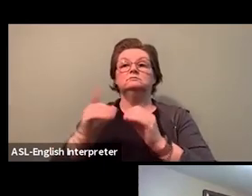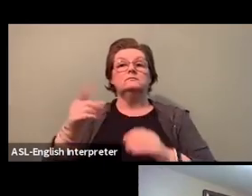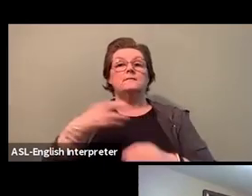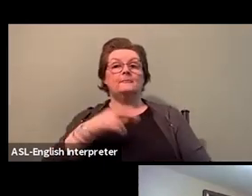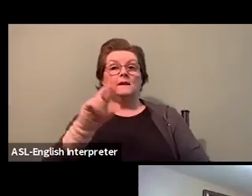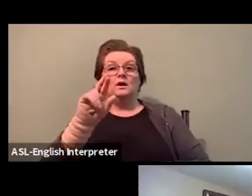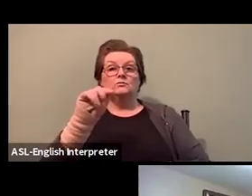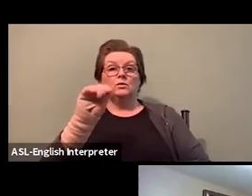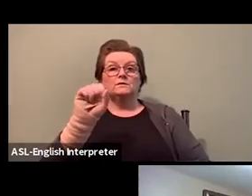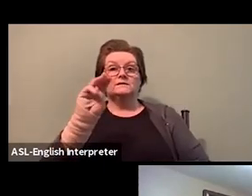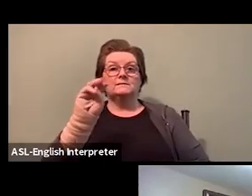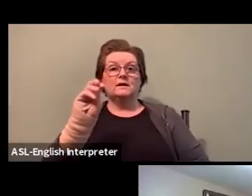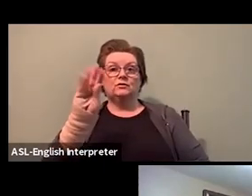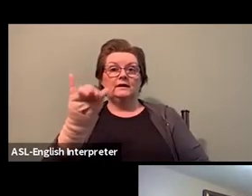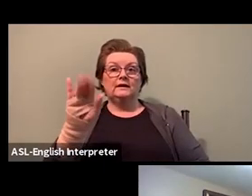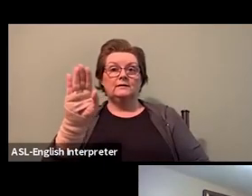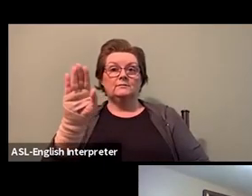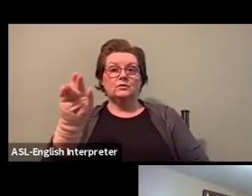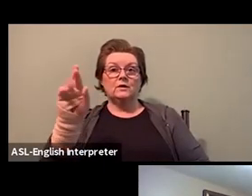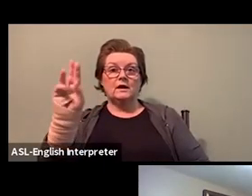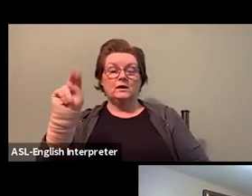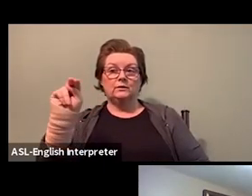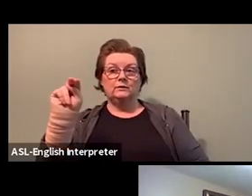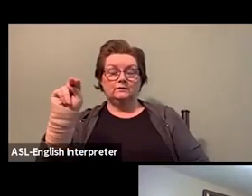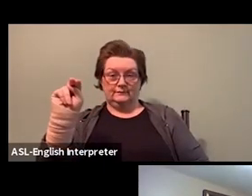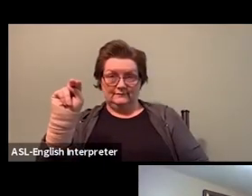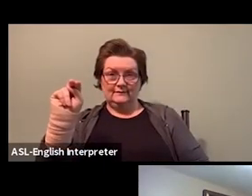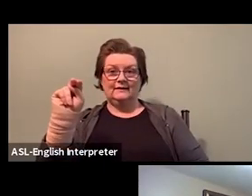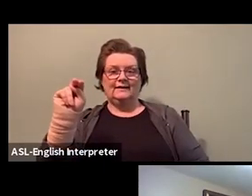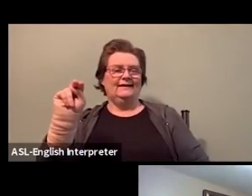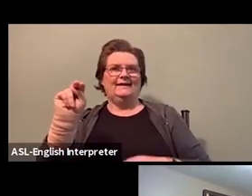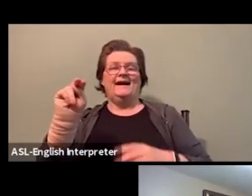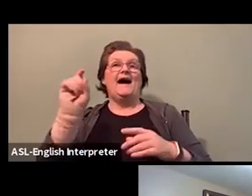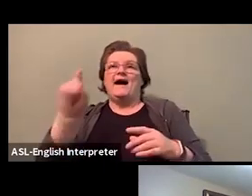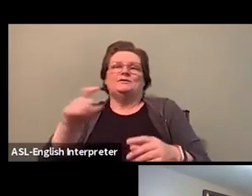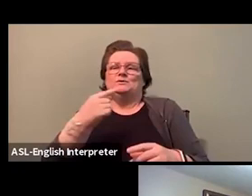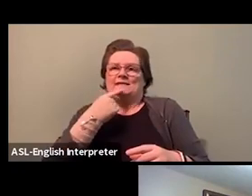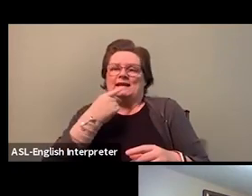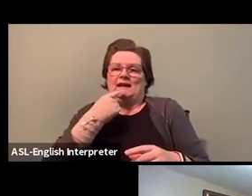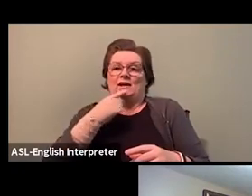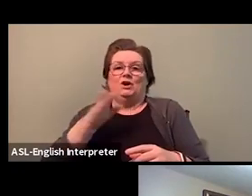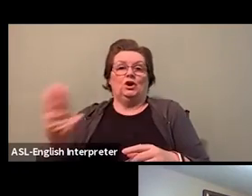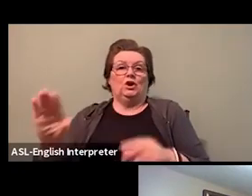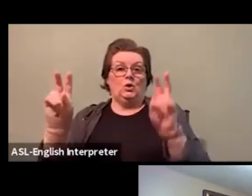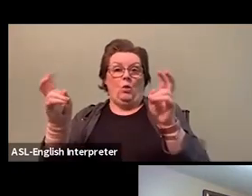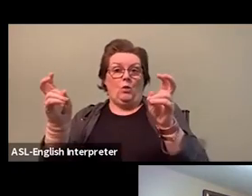'Cause I say it all the time. So you know, I can't leave a panel, like I can't leave without saying it, 'cause I say these two codes everywhere I go, 'cause I love them.